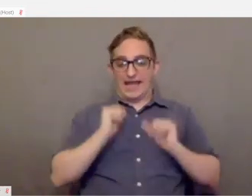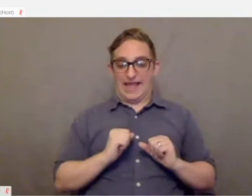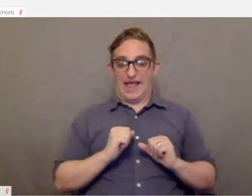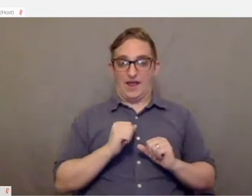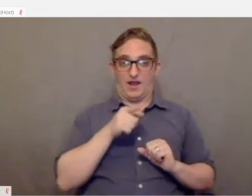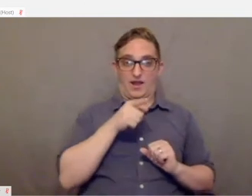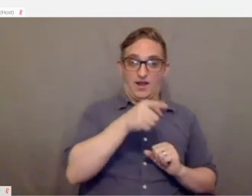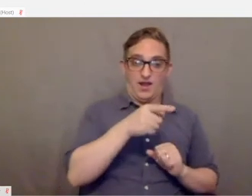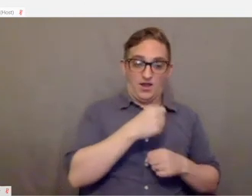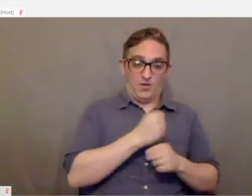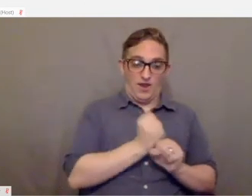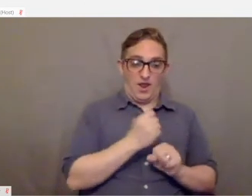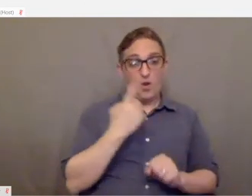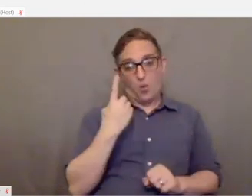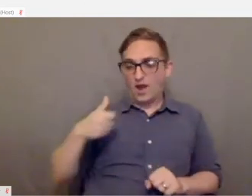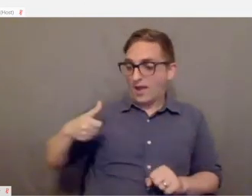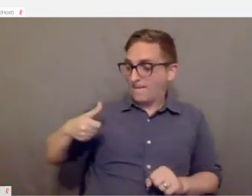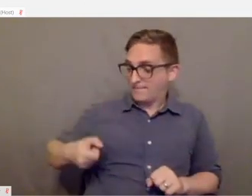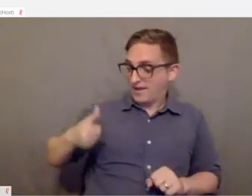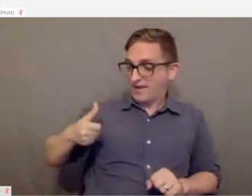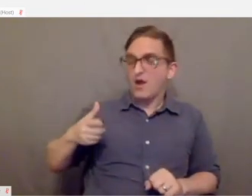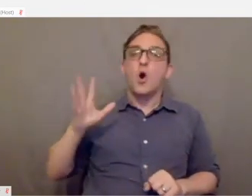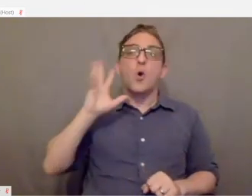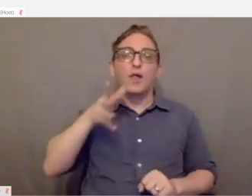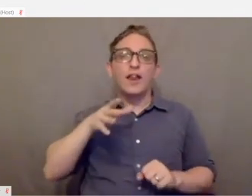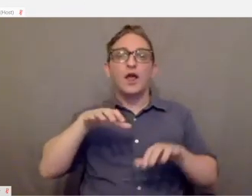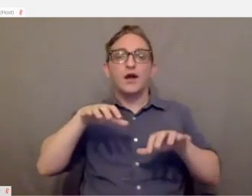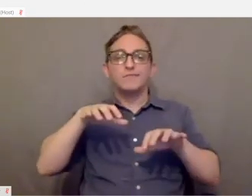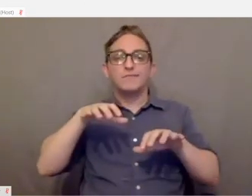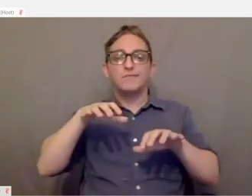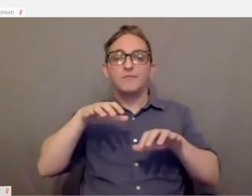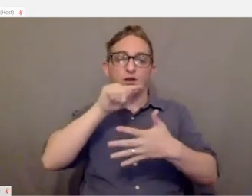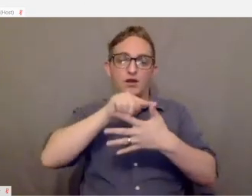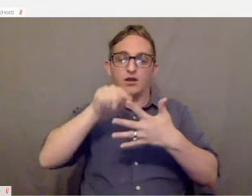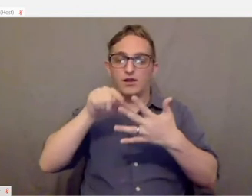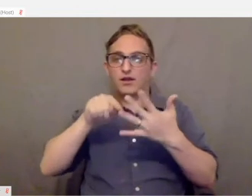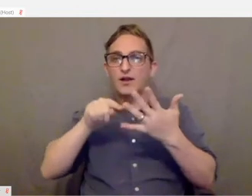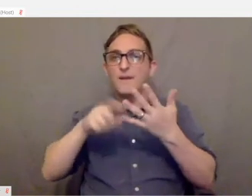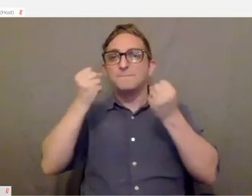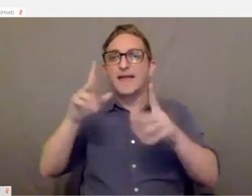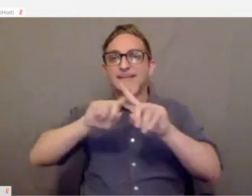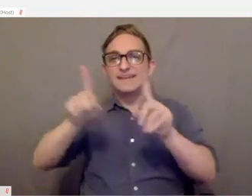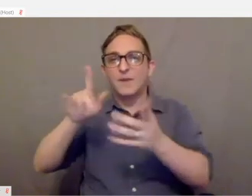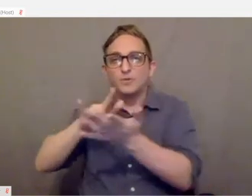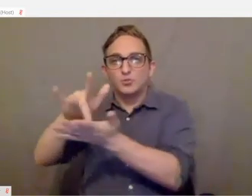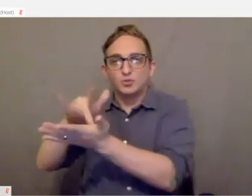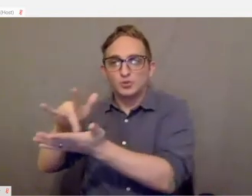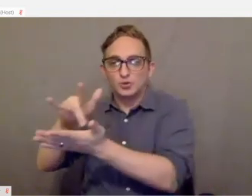this button, I want you to perform all of these button combinations at once. So I hit that button and it does them all at once.